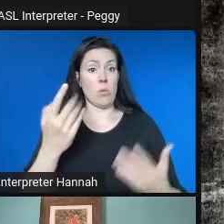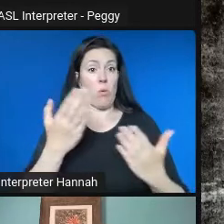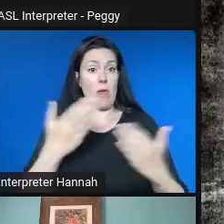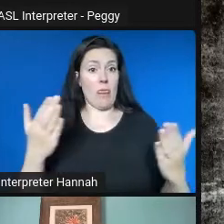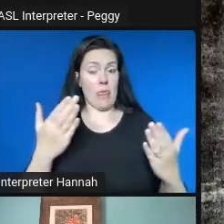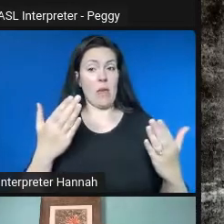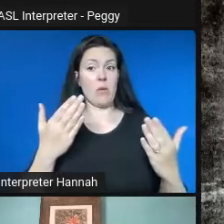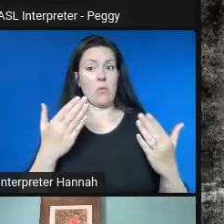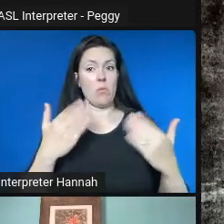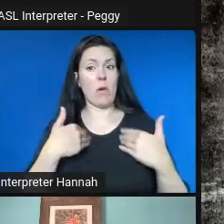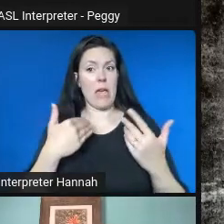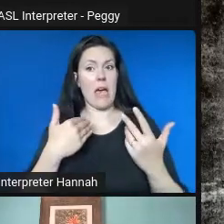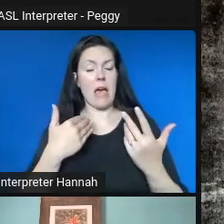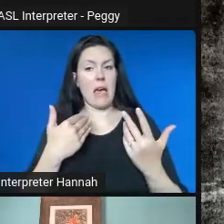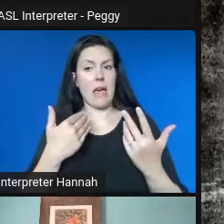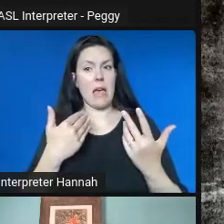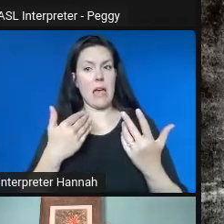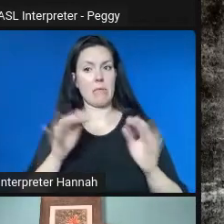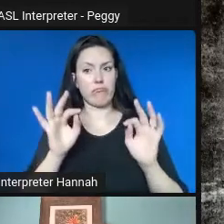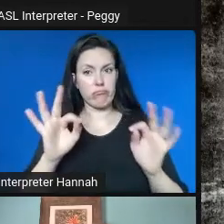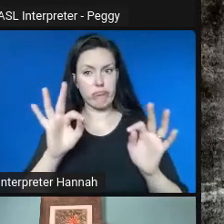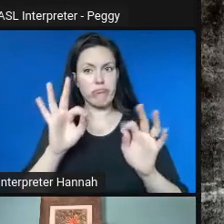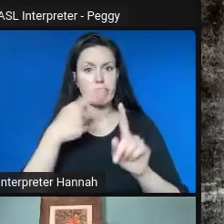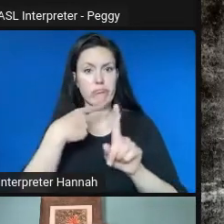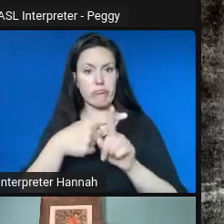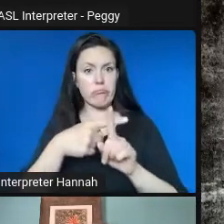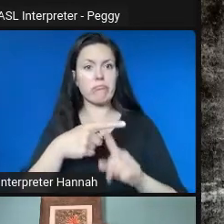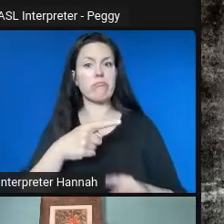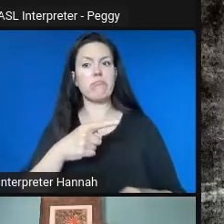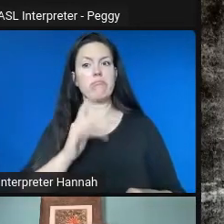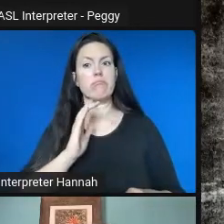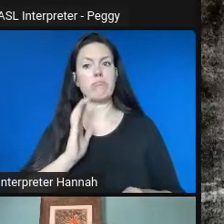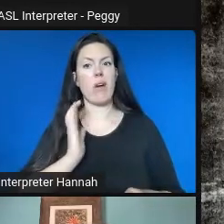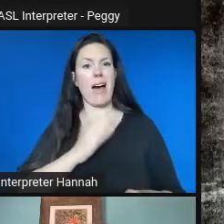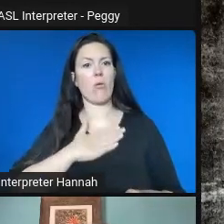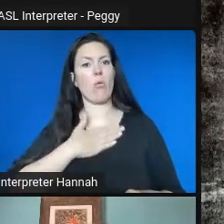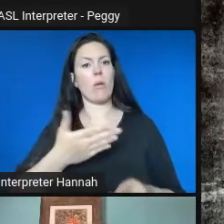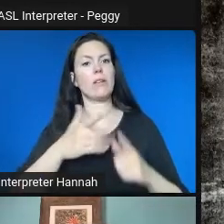for us was a willingness to be flexible and to